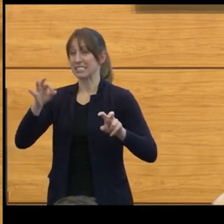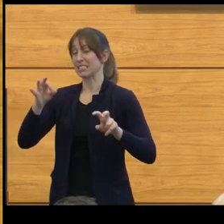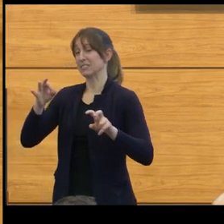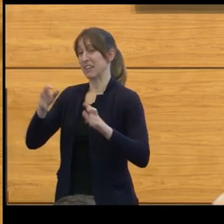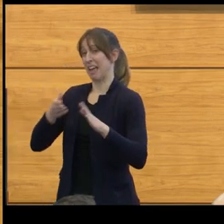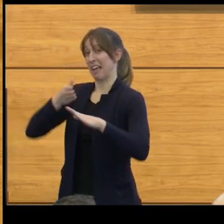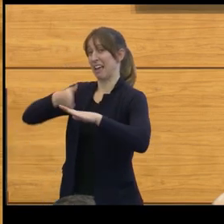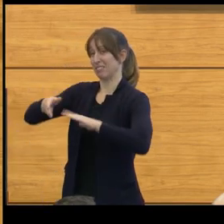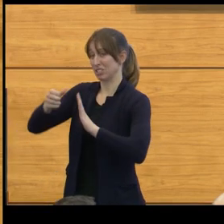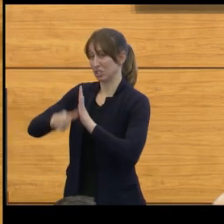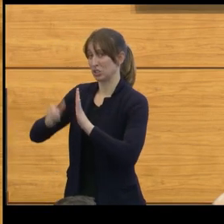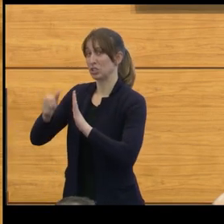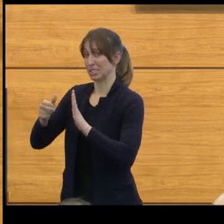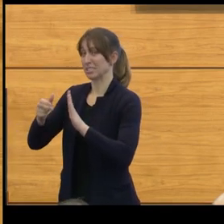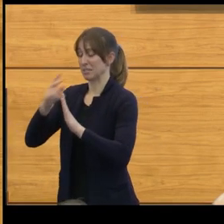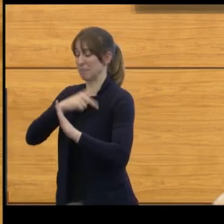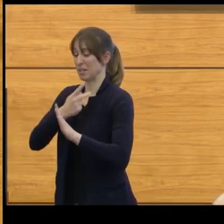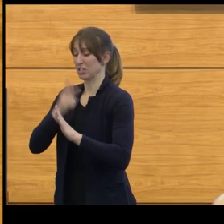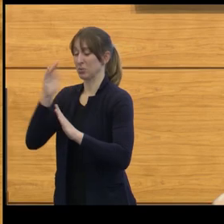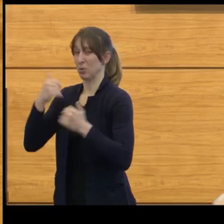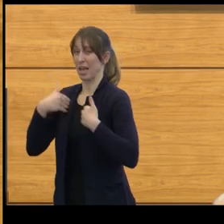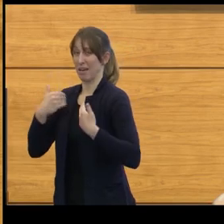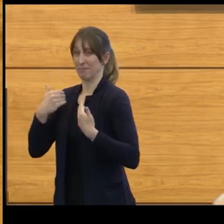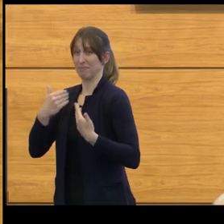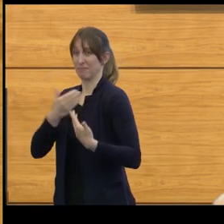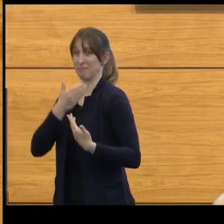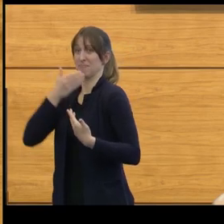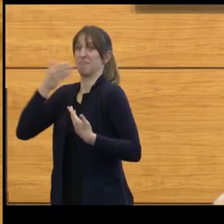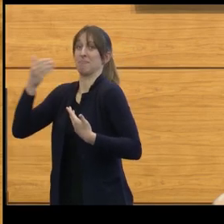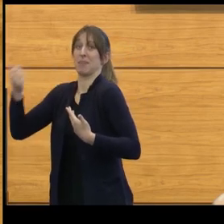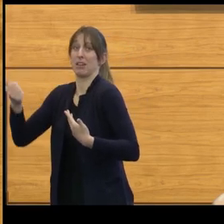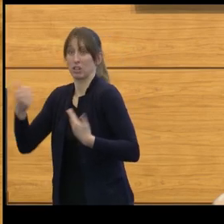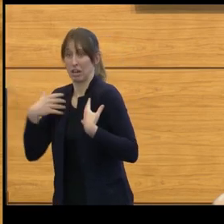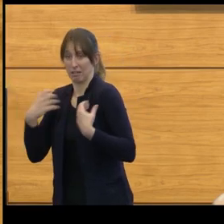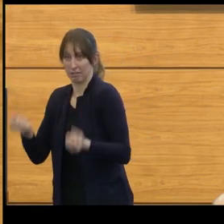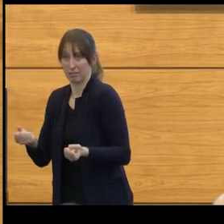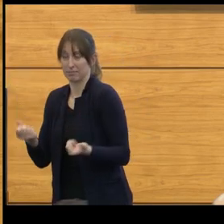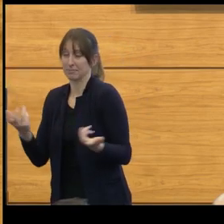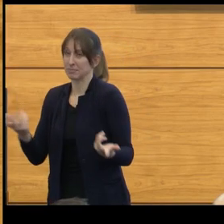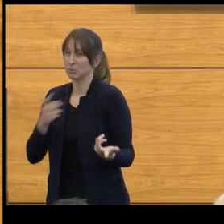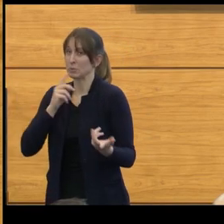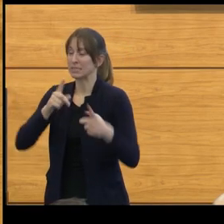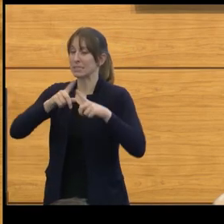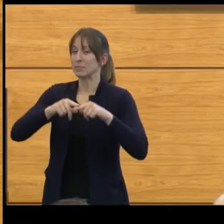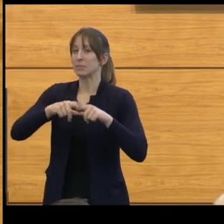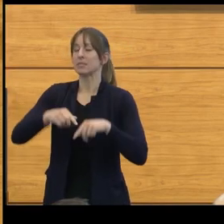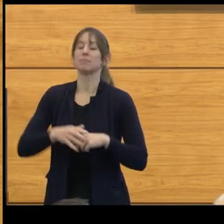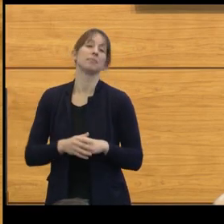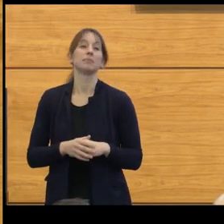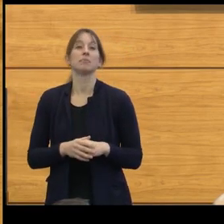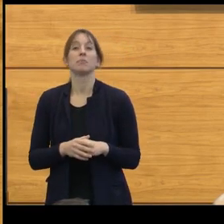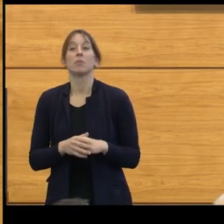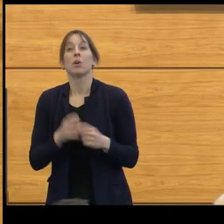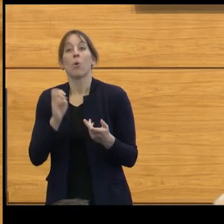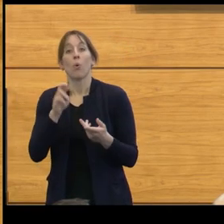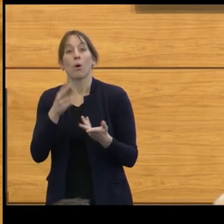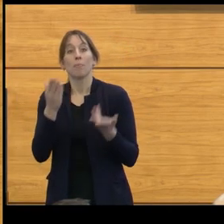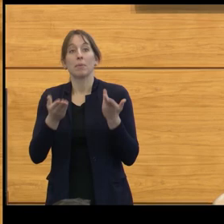And then we also know that unlike many things where there's progression, many times in patients where this is incidentally found,